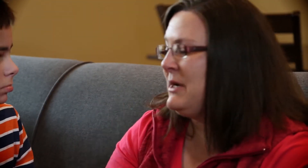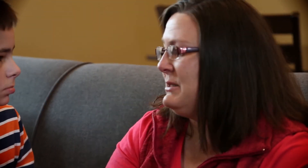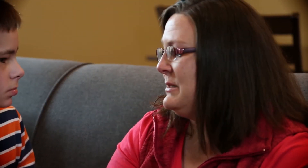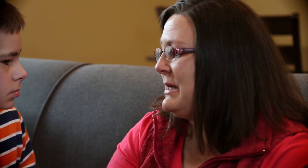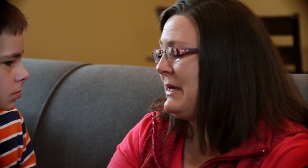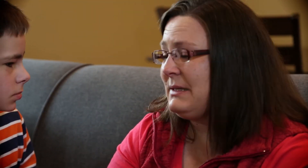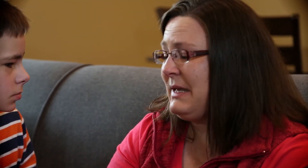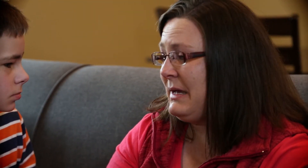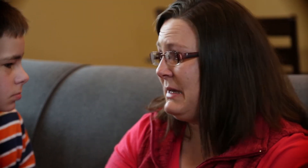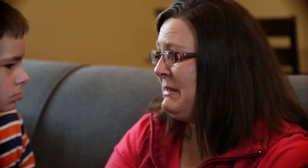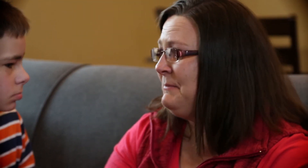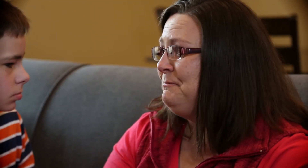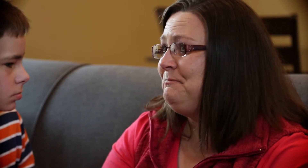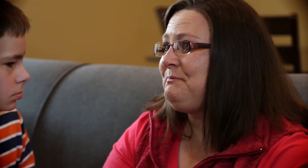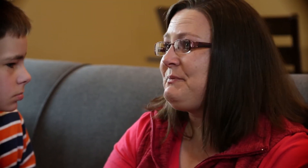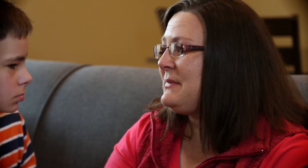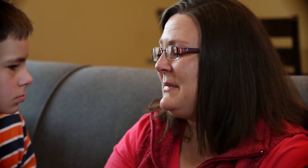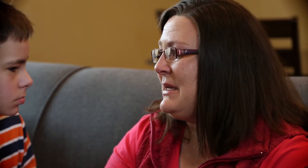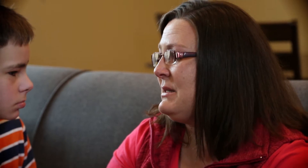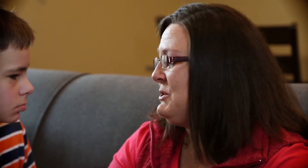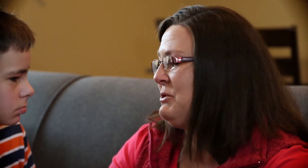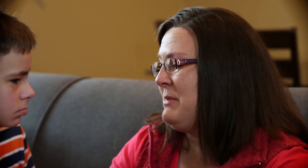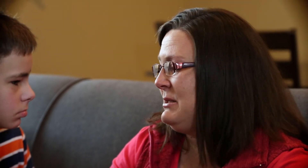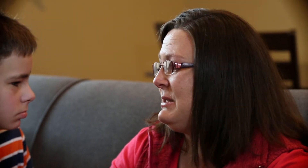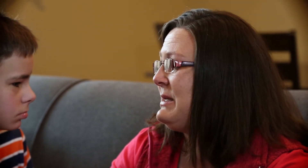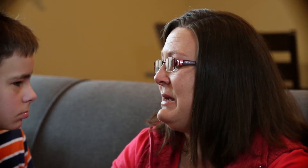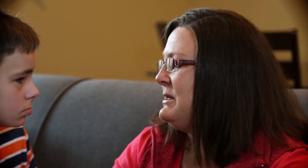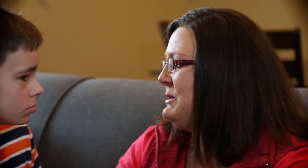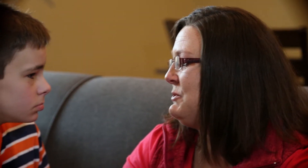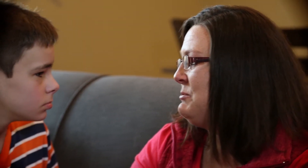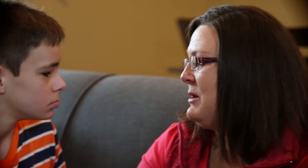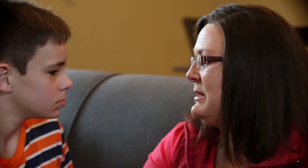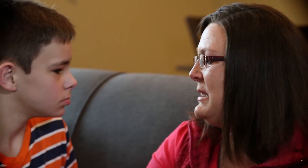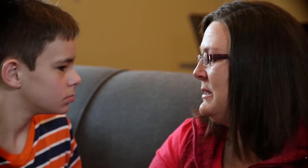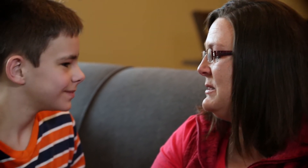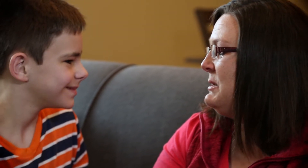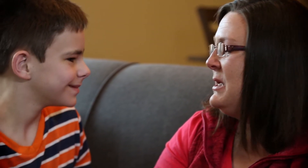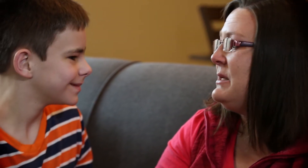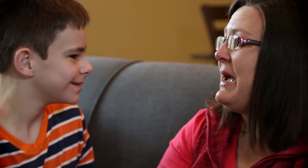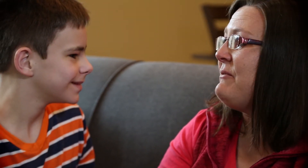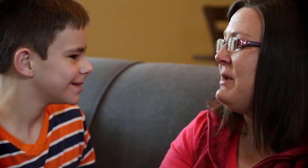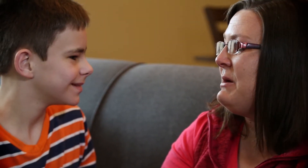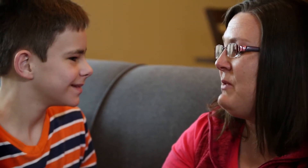just so much to say, and he's so smart. To have a way that he can say those things,